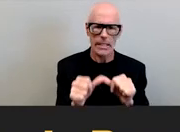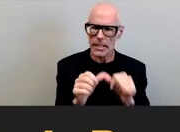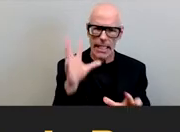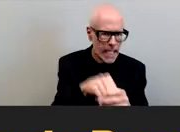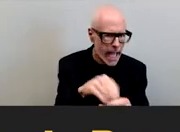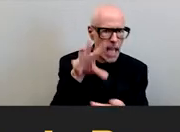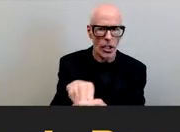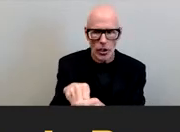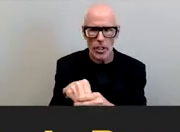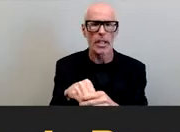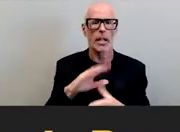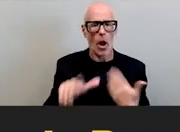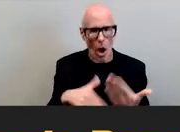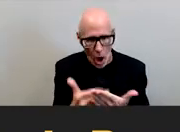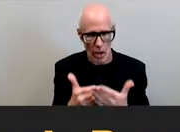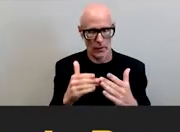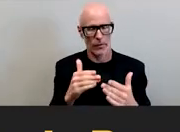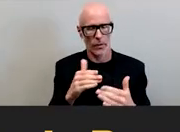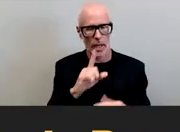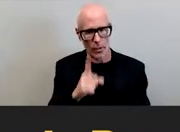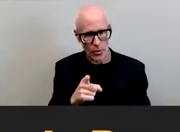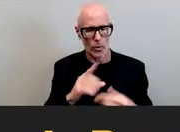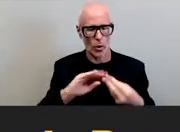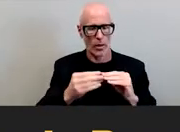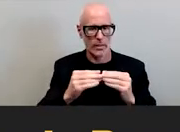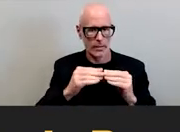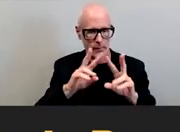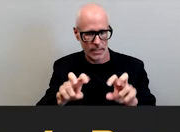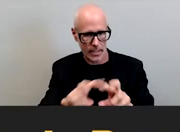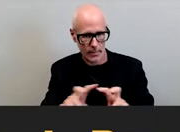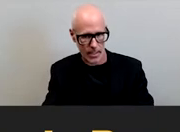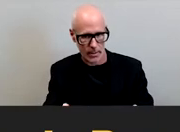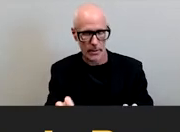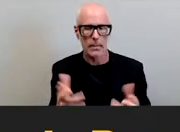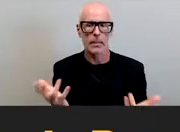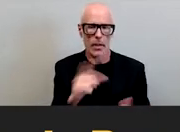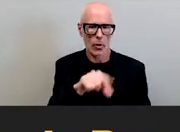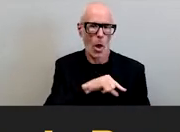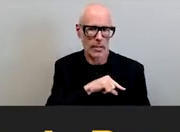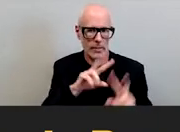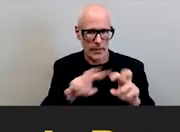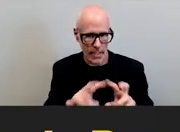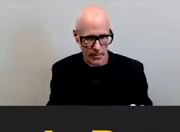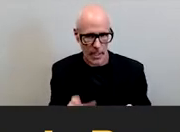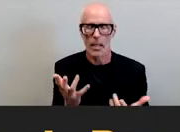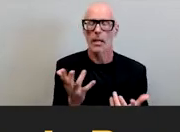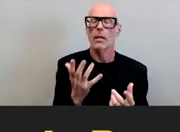qualitative assessment of campus racial climates uh so really for the entirety of my faculty career